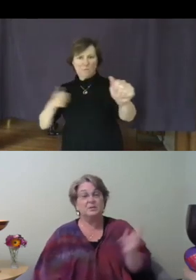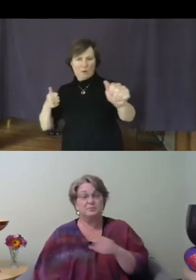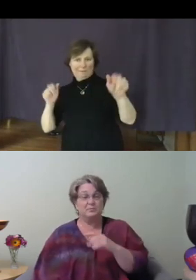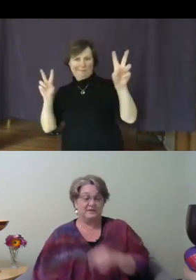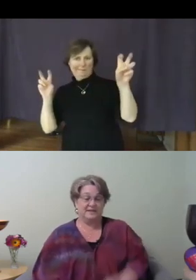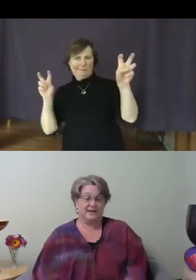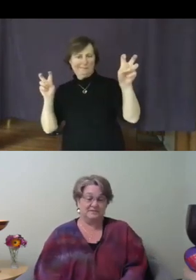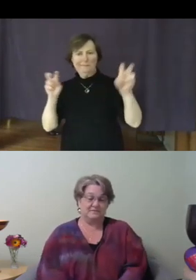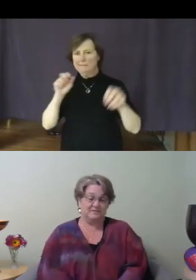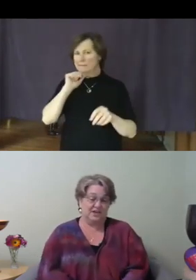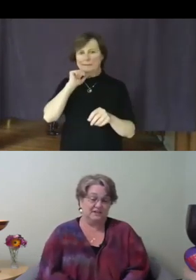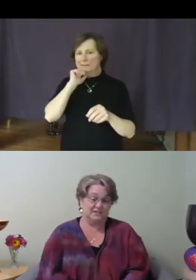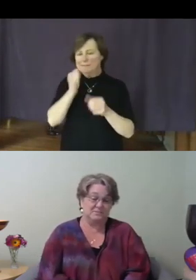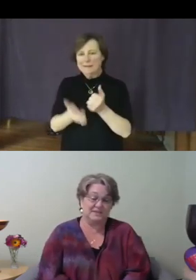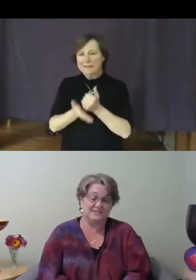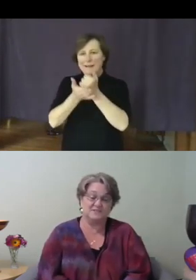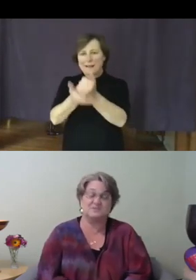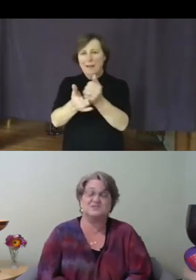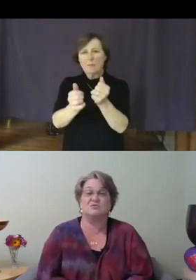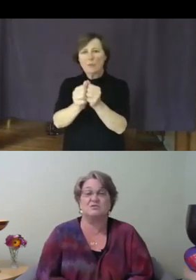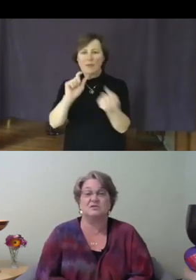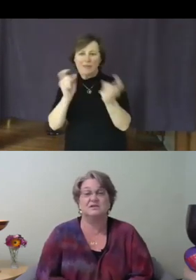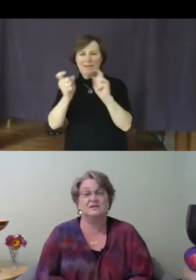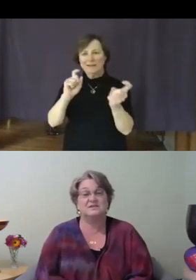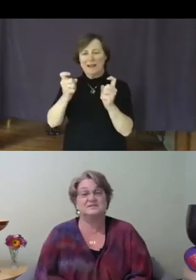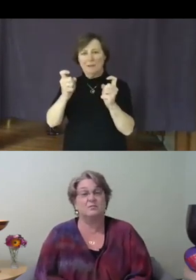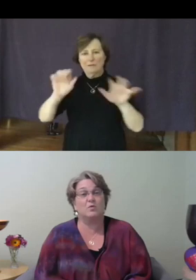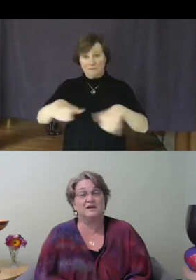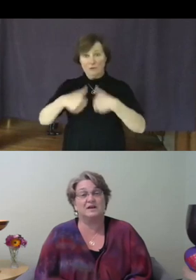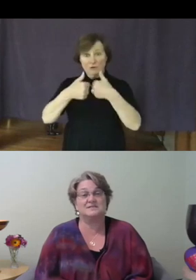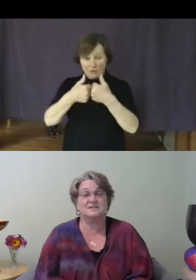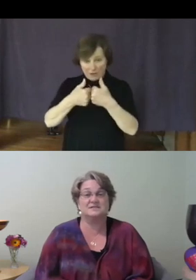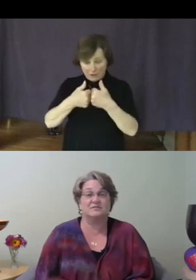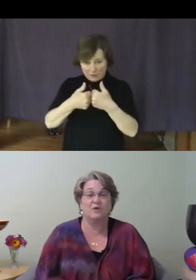with the adaptive challenge but it does restore somewhat our sense of calm and